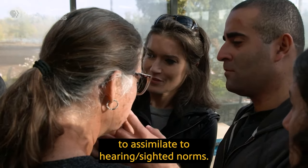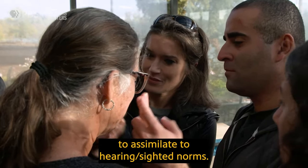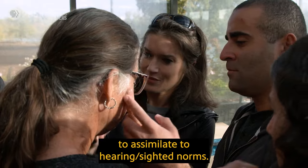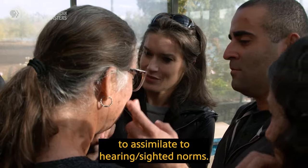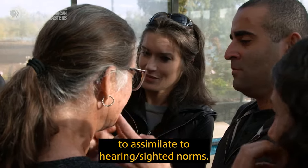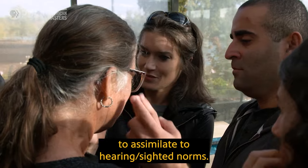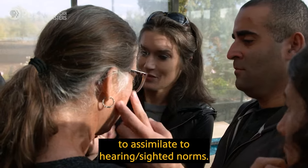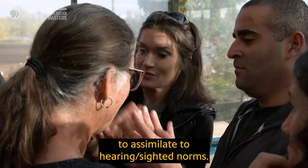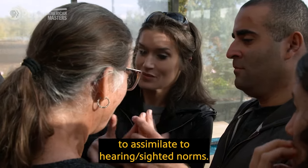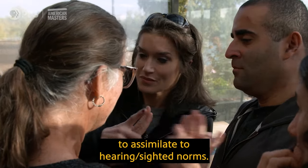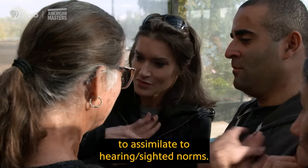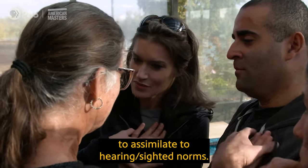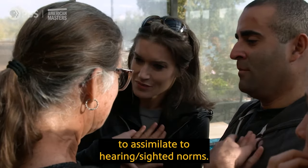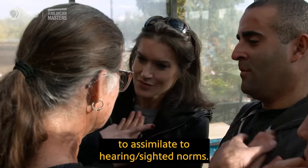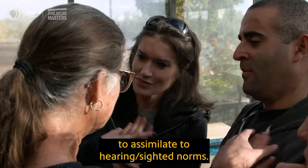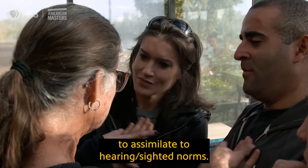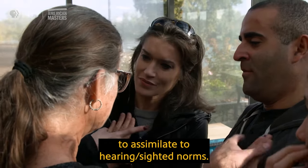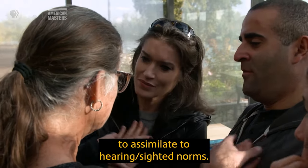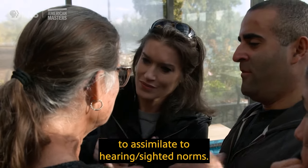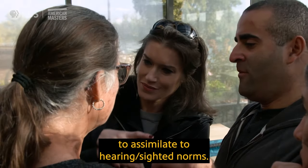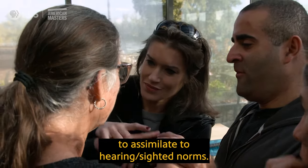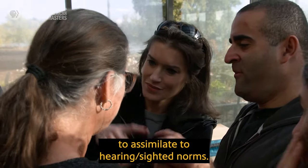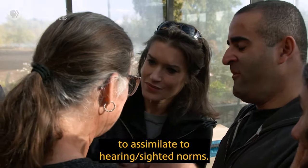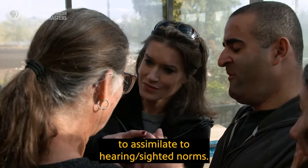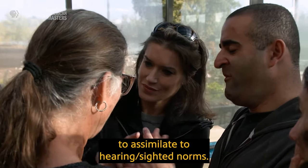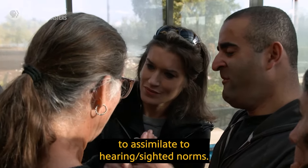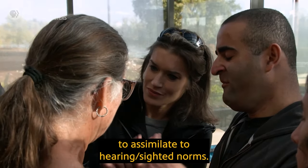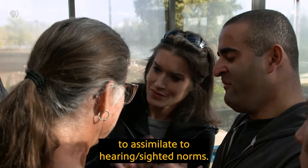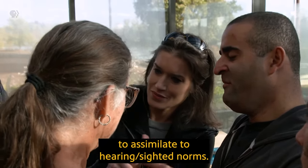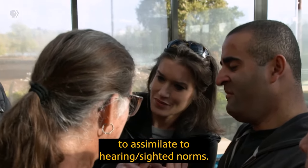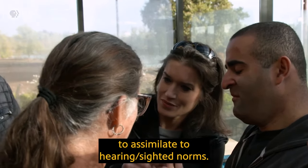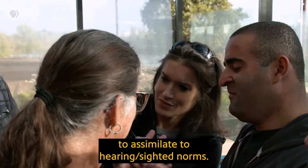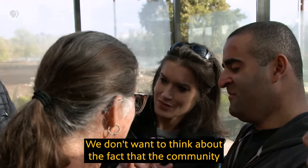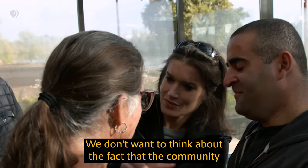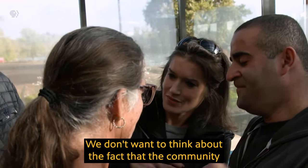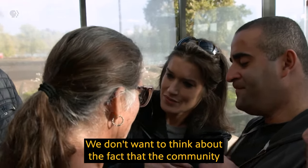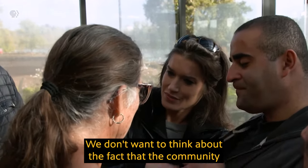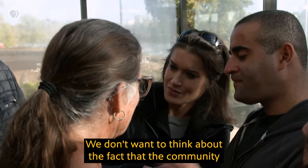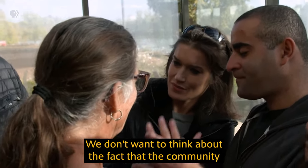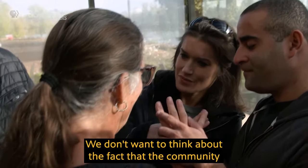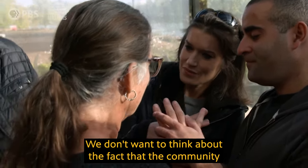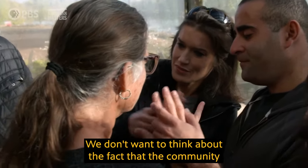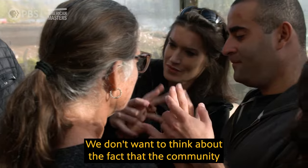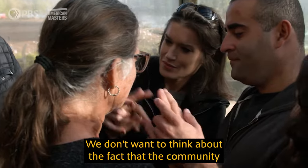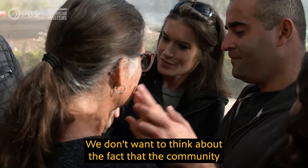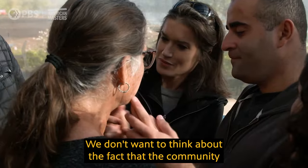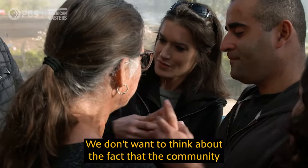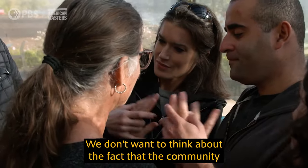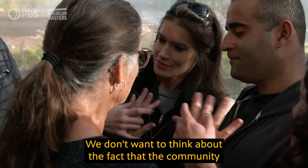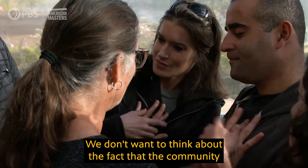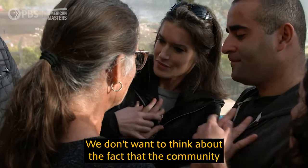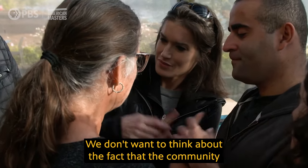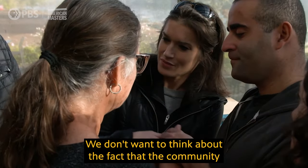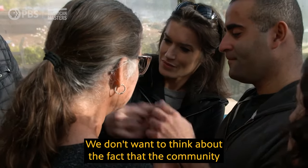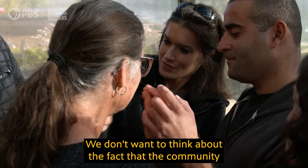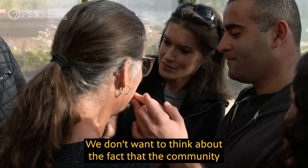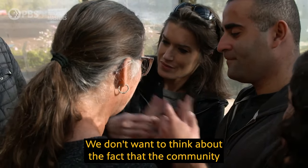to assimilate to hearing/sighted norms. We don't want to think about the fact that the community